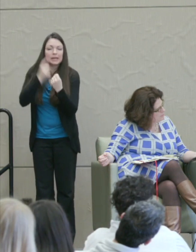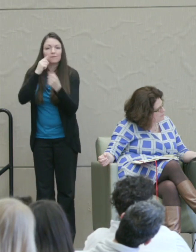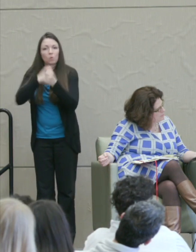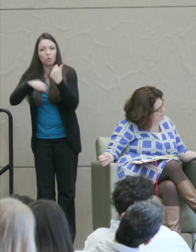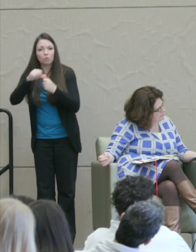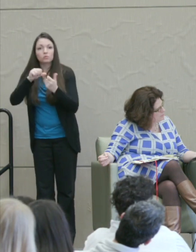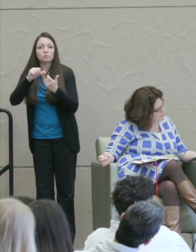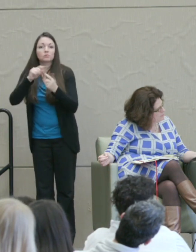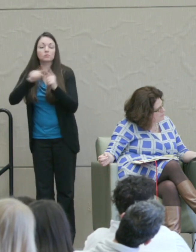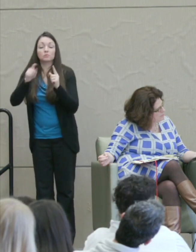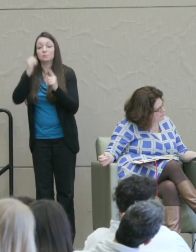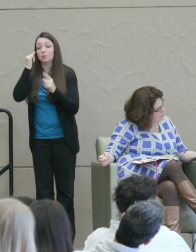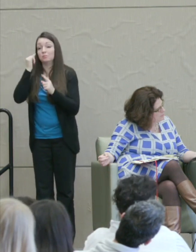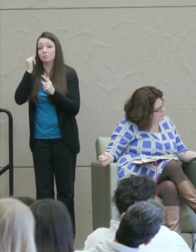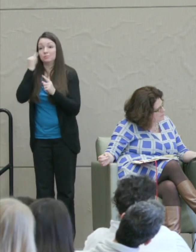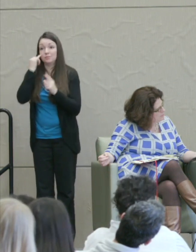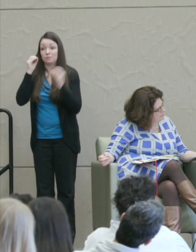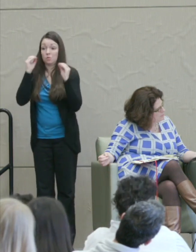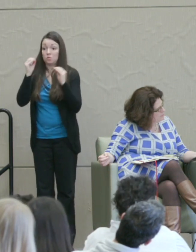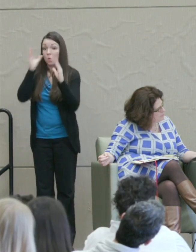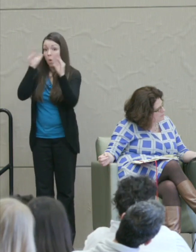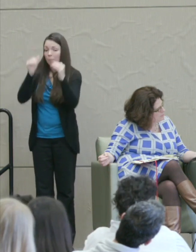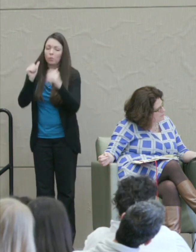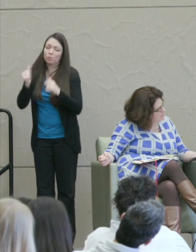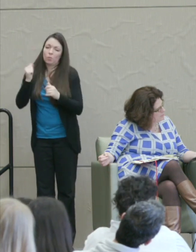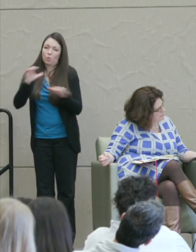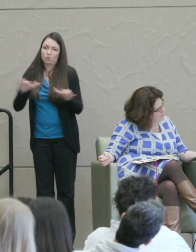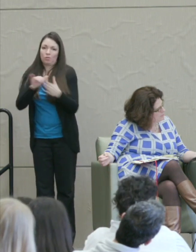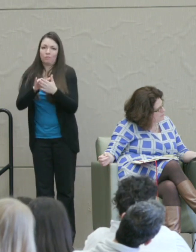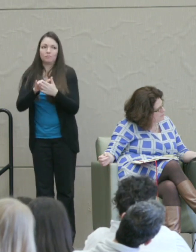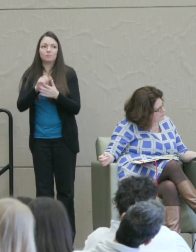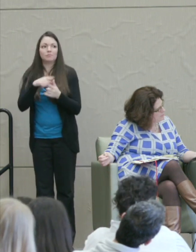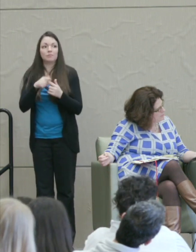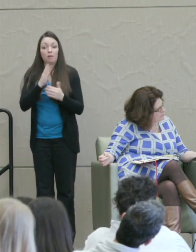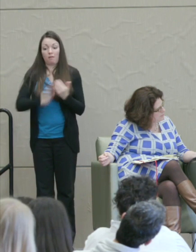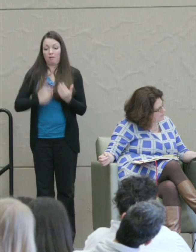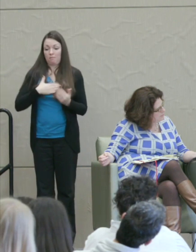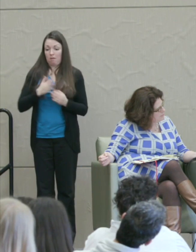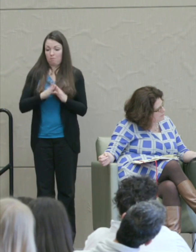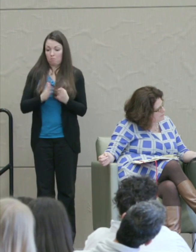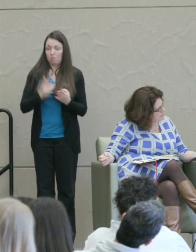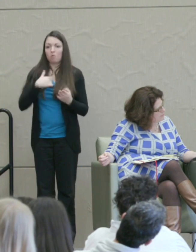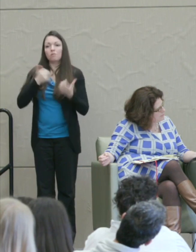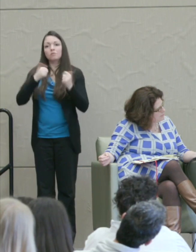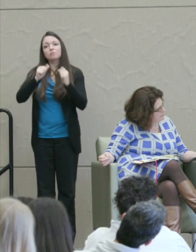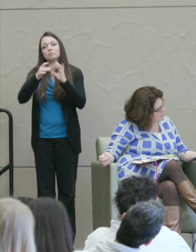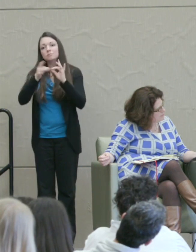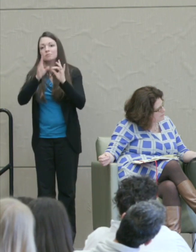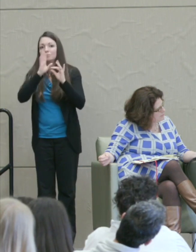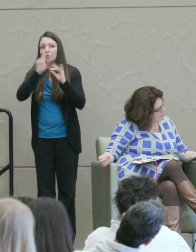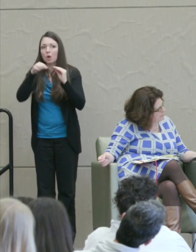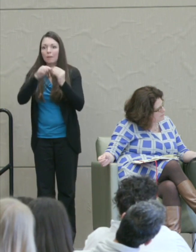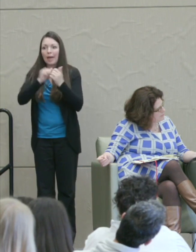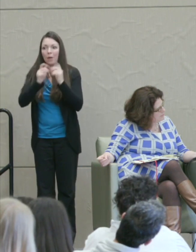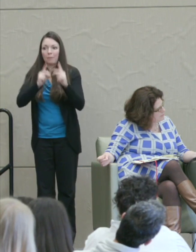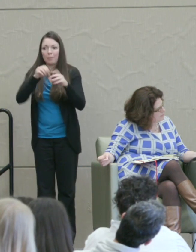And so the to have hope. So then at the very end of my book I try to talk about how can people in Chicago try to